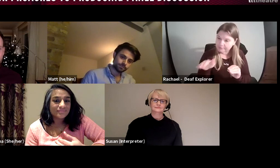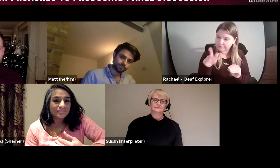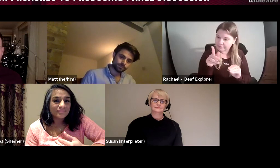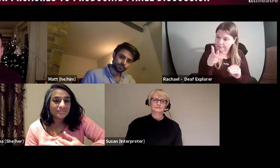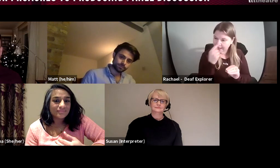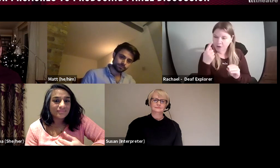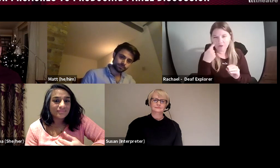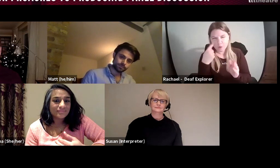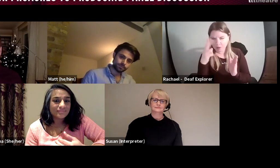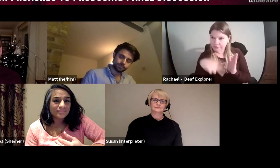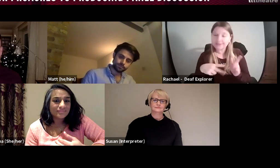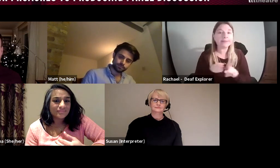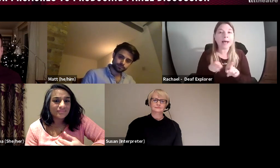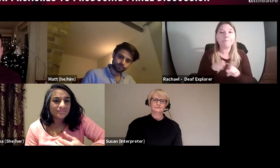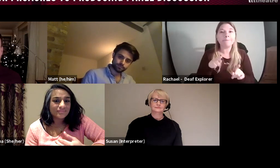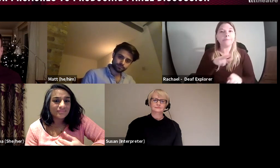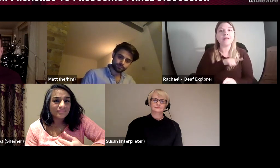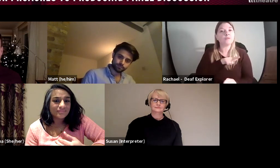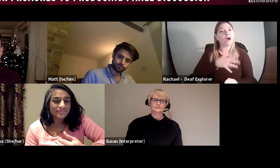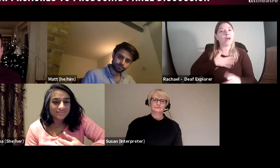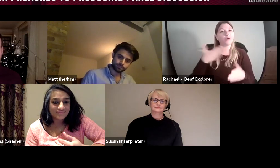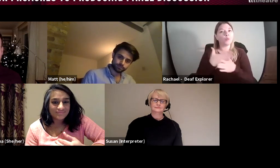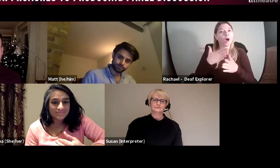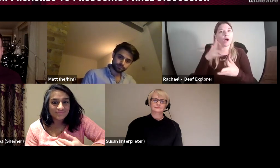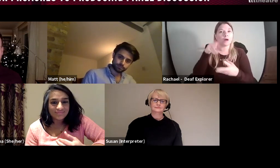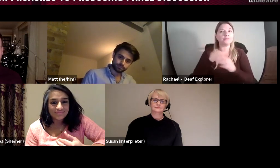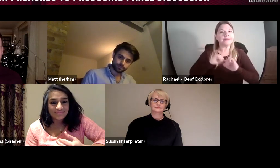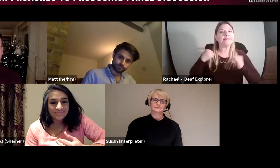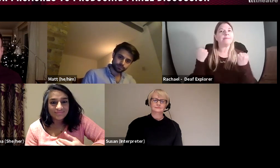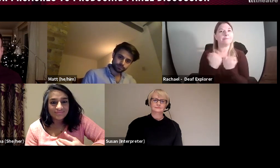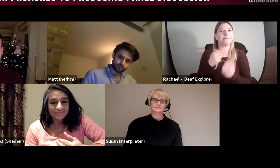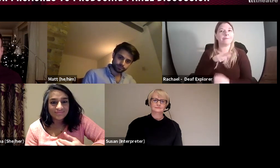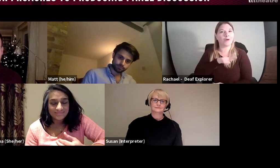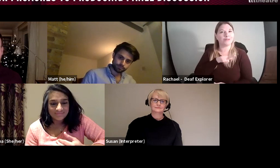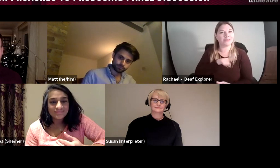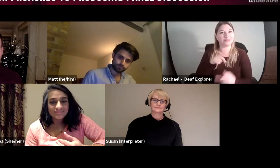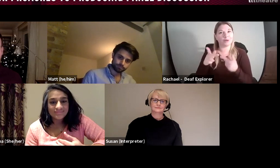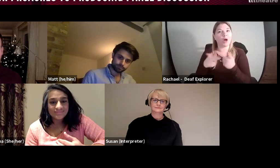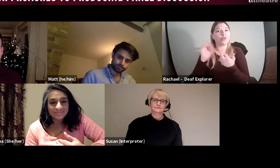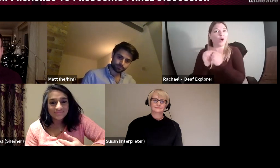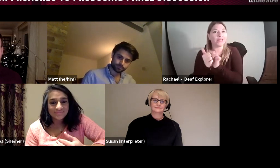if you create it, and then just give it to someone with a fresh eye as I said before